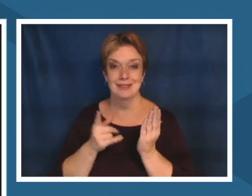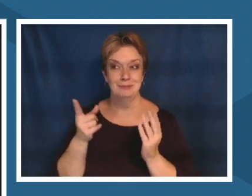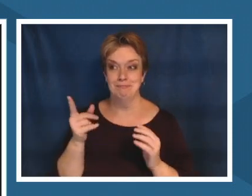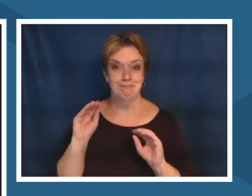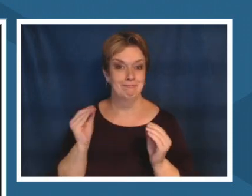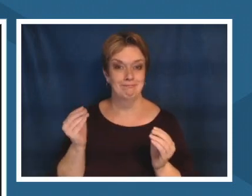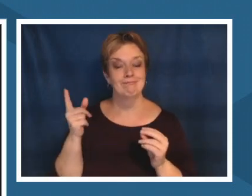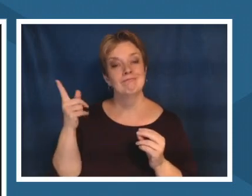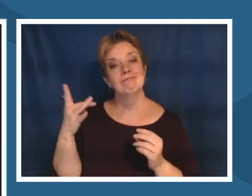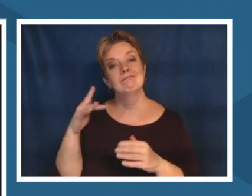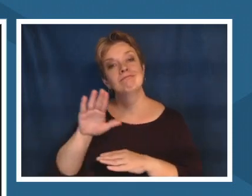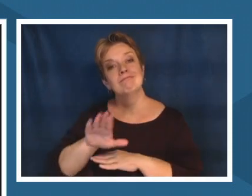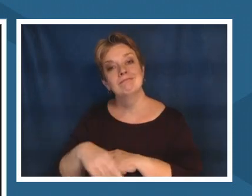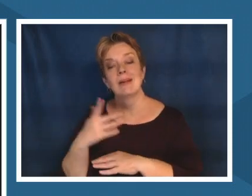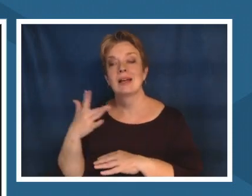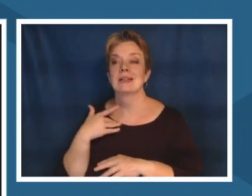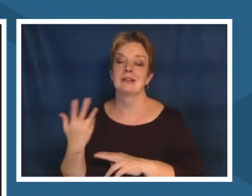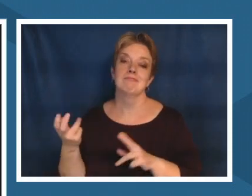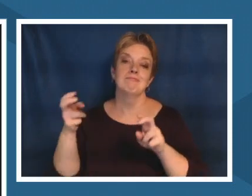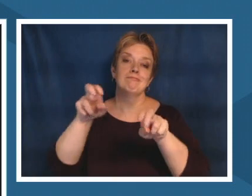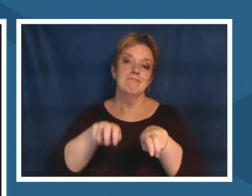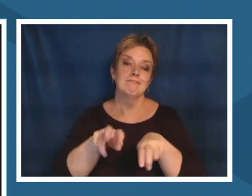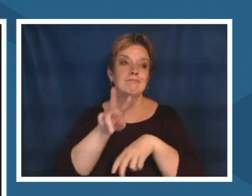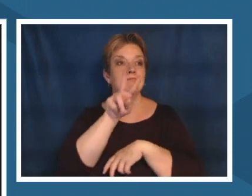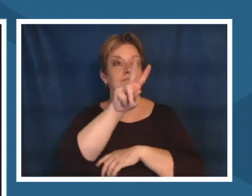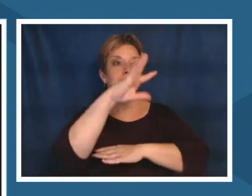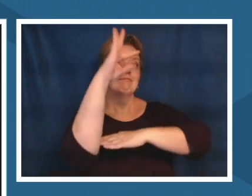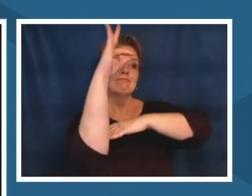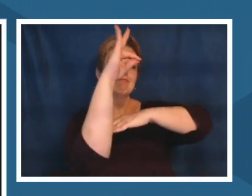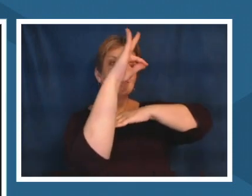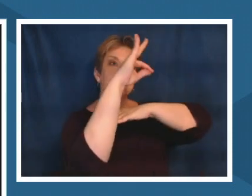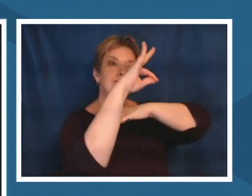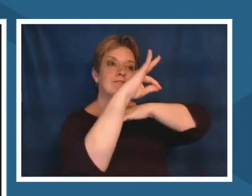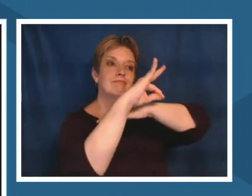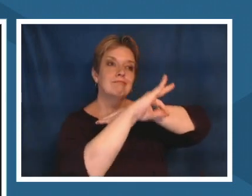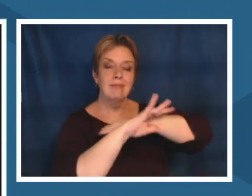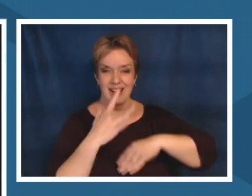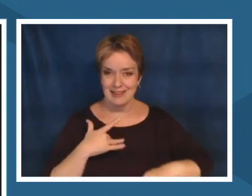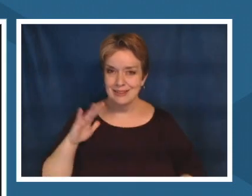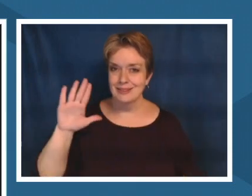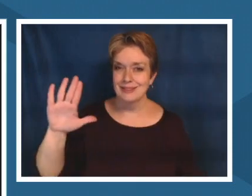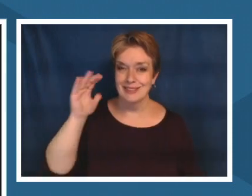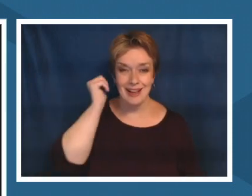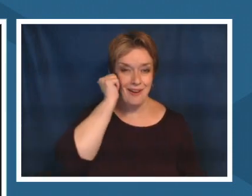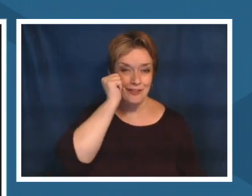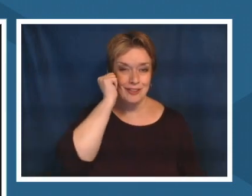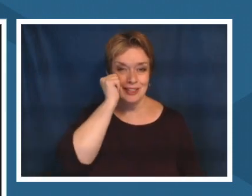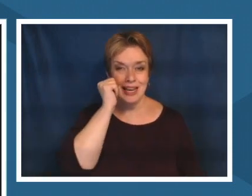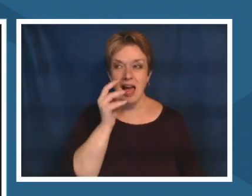evening to watch the sunset every single day and it's quiet